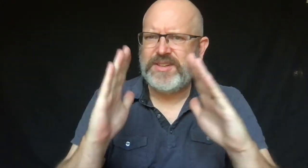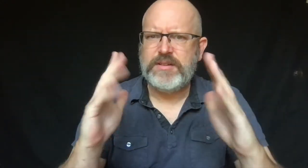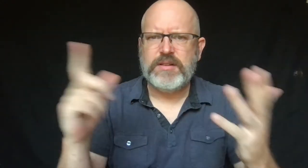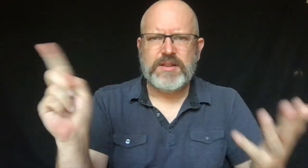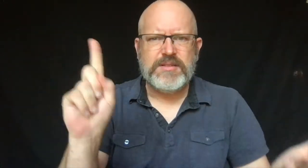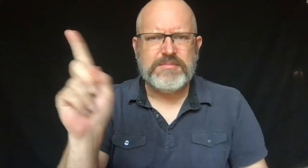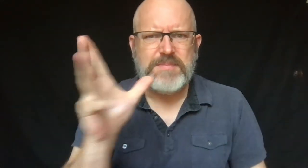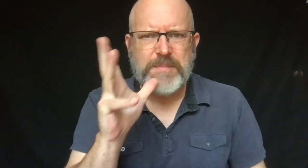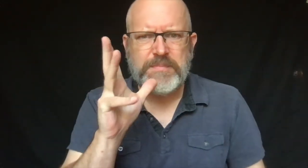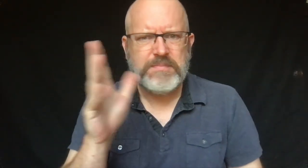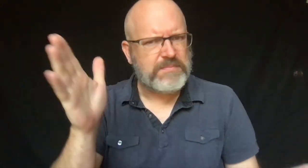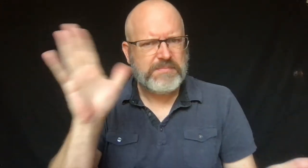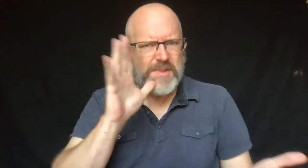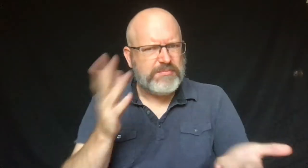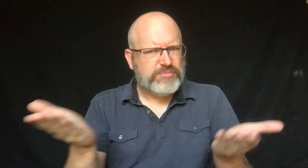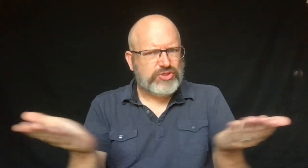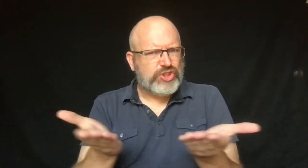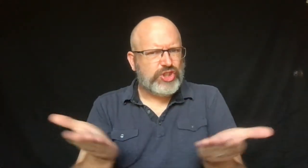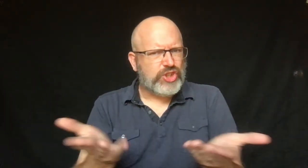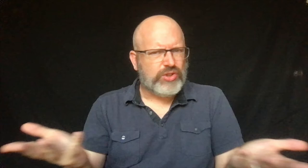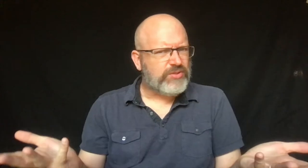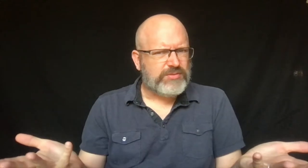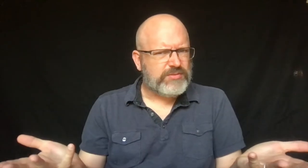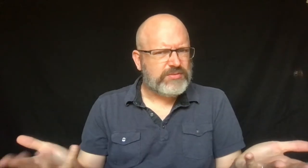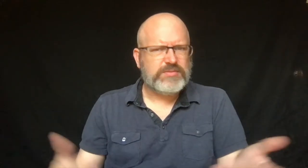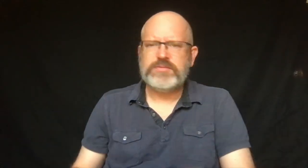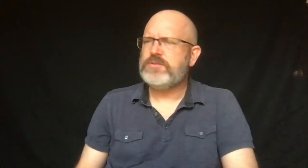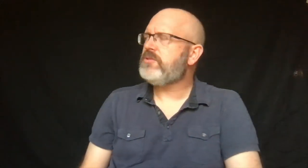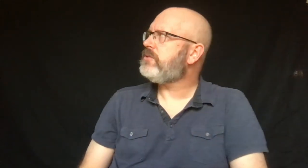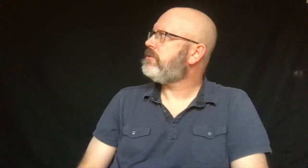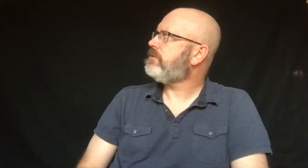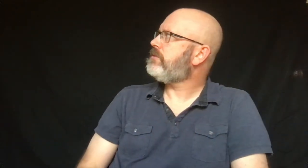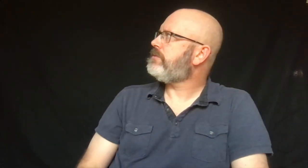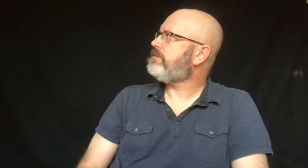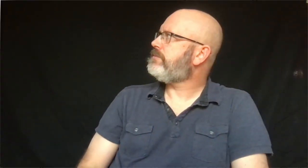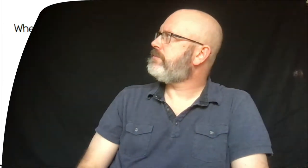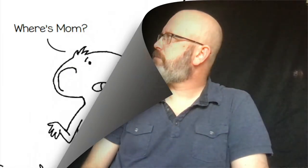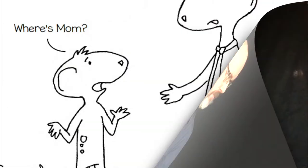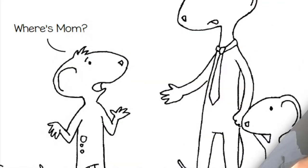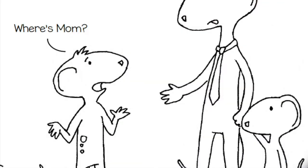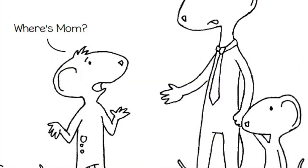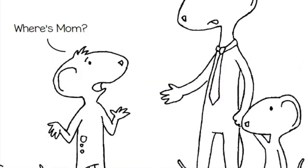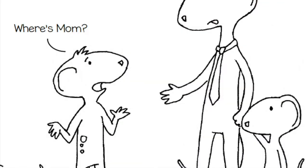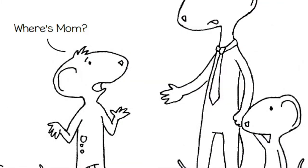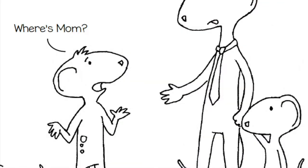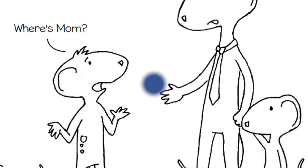Sam was also worried about his mom. Why wasn't she there?